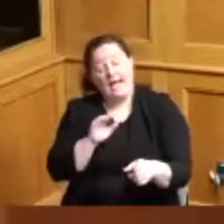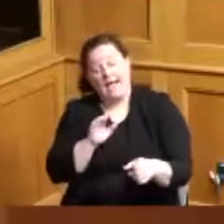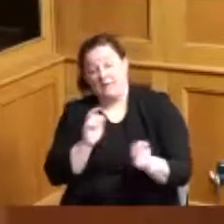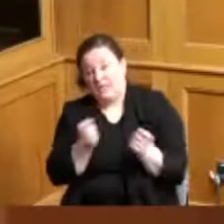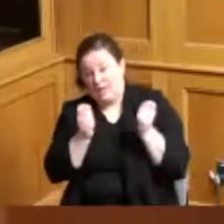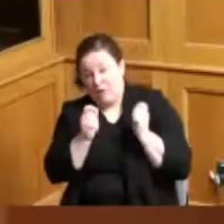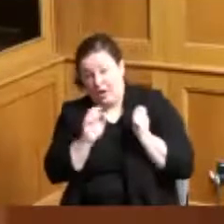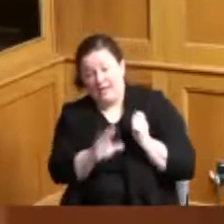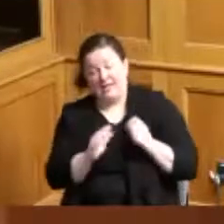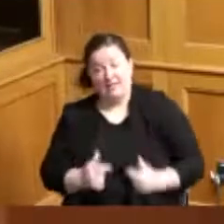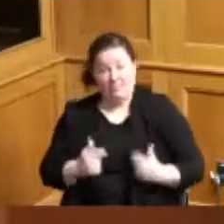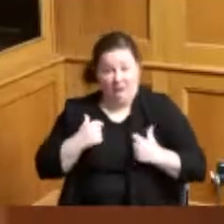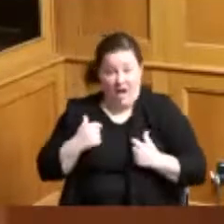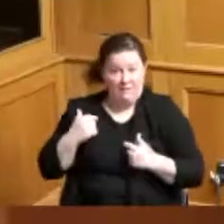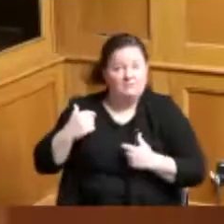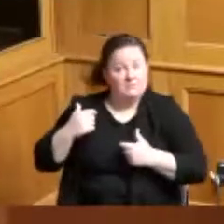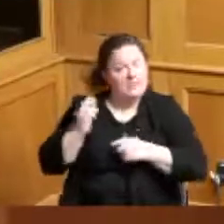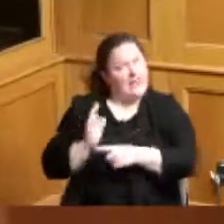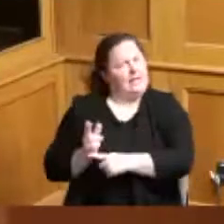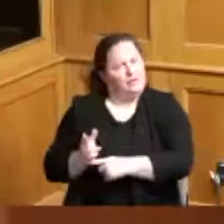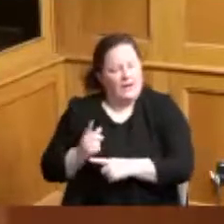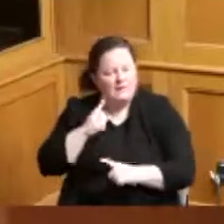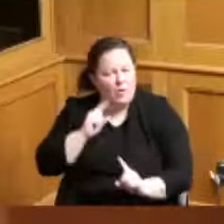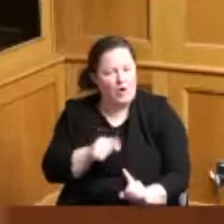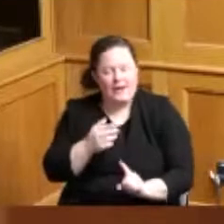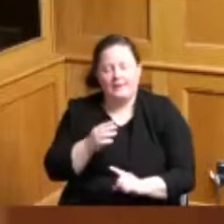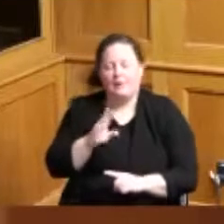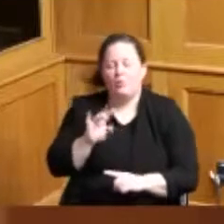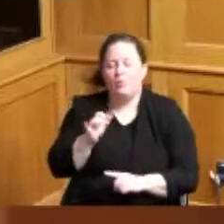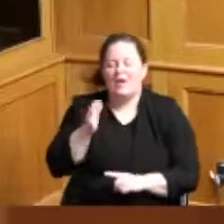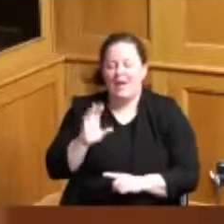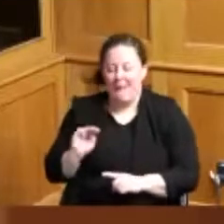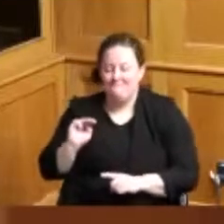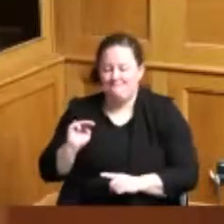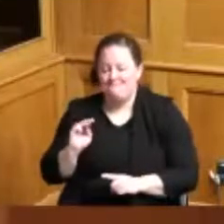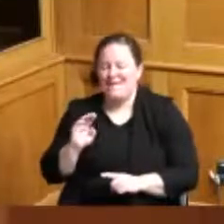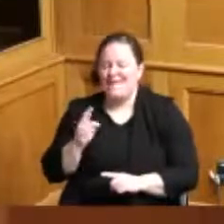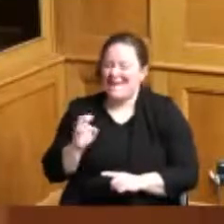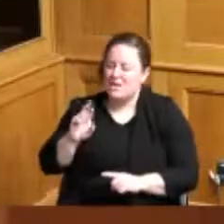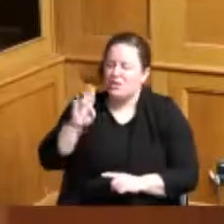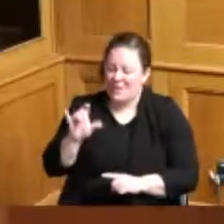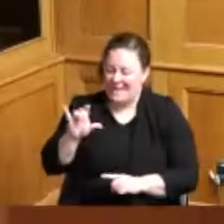when I used to represent that area and so I went down and it was a lovely celebration and I just